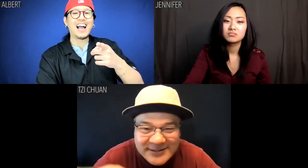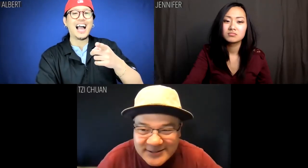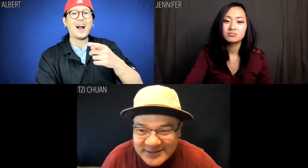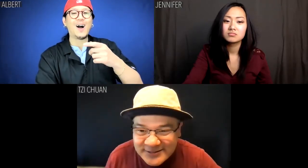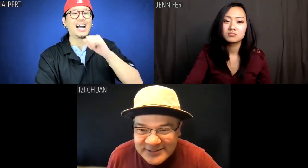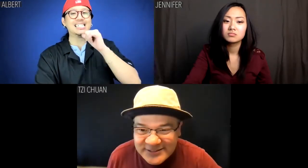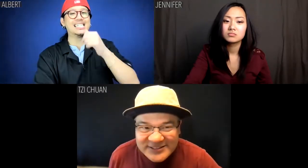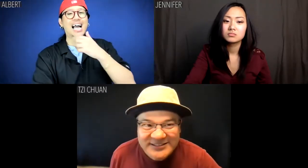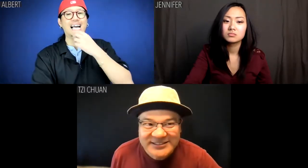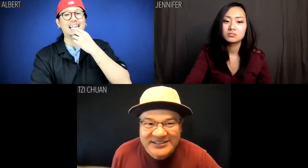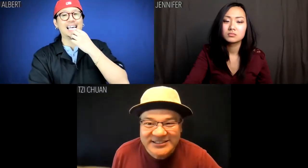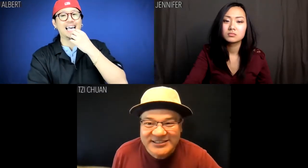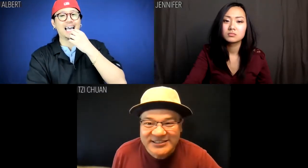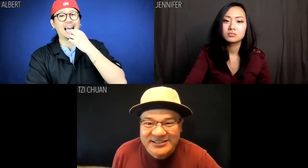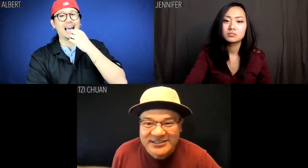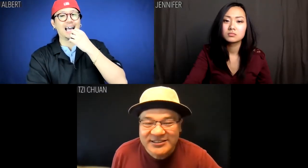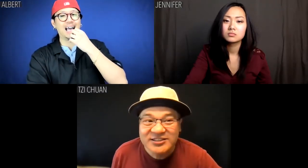Albert: I did not.